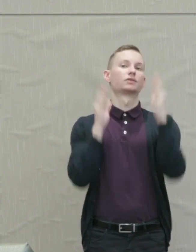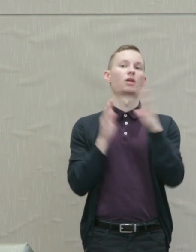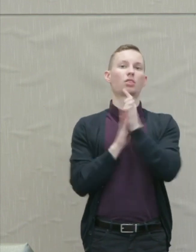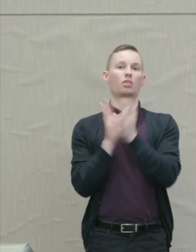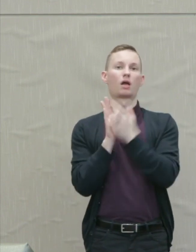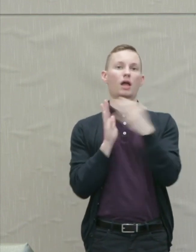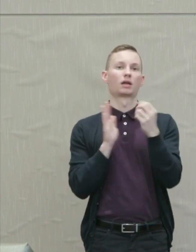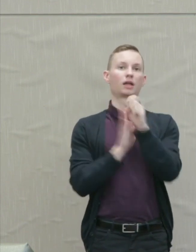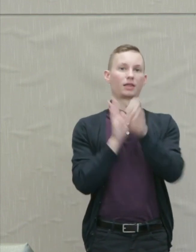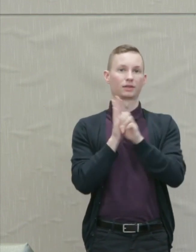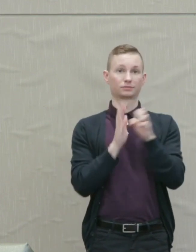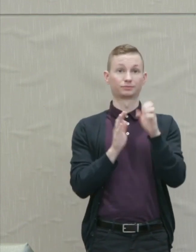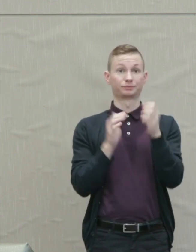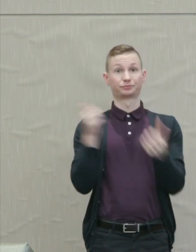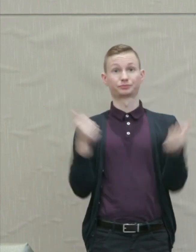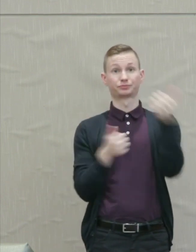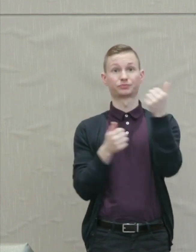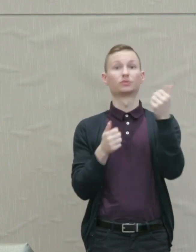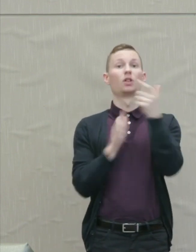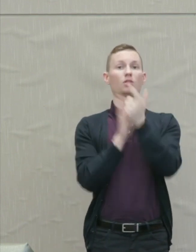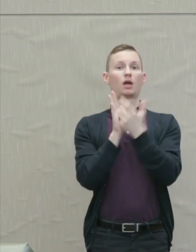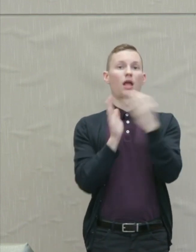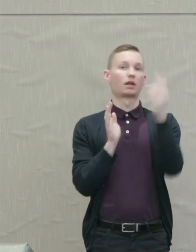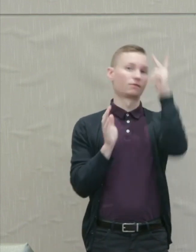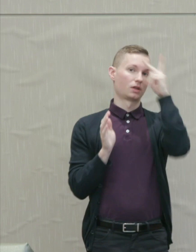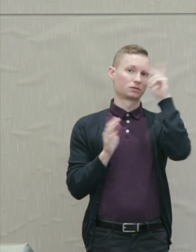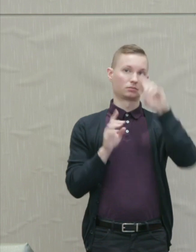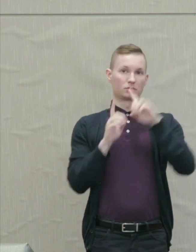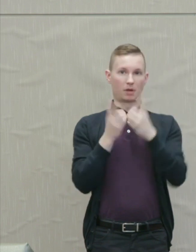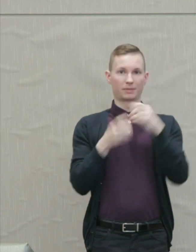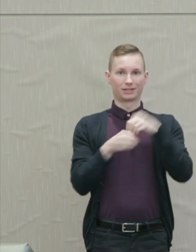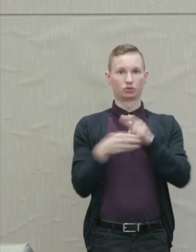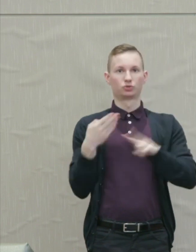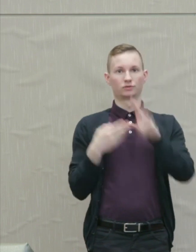in the Law School and Philosophy Department at the University of Chicago.